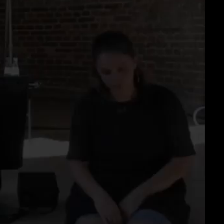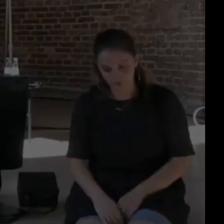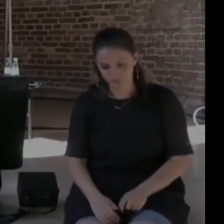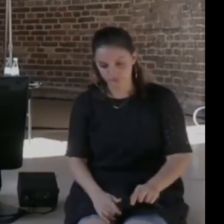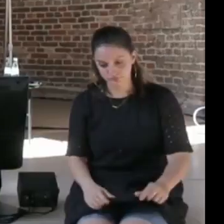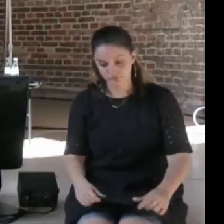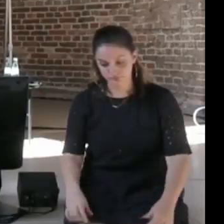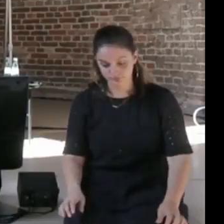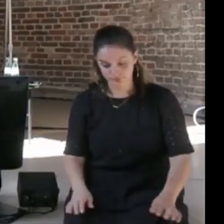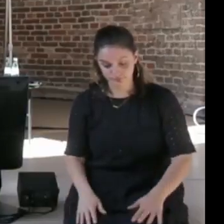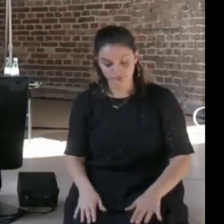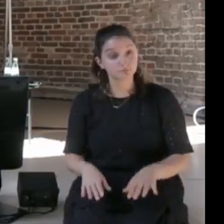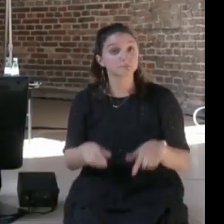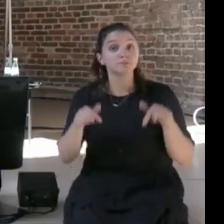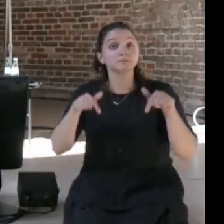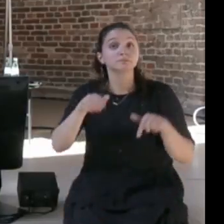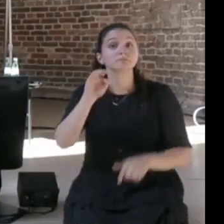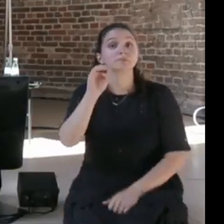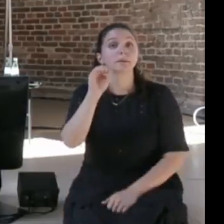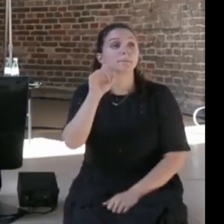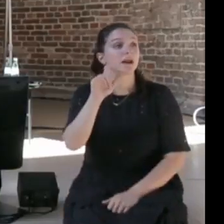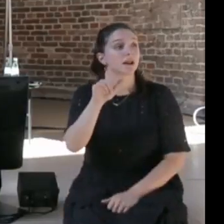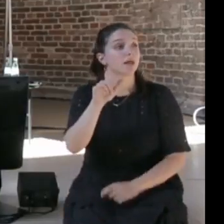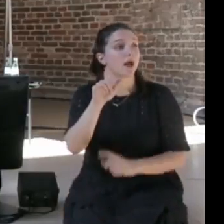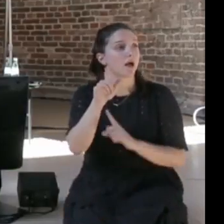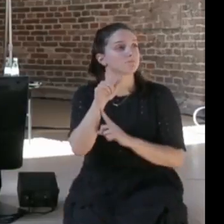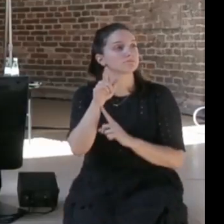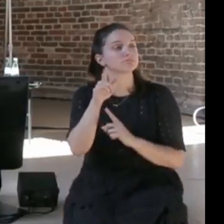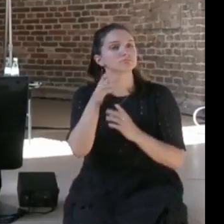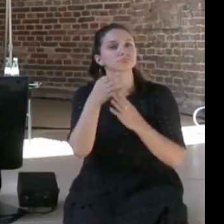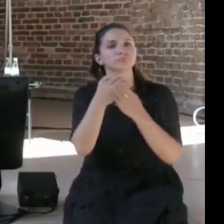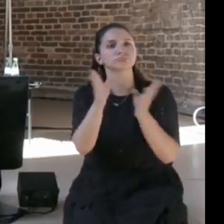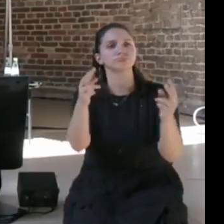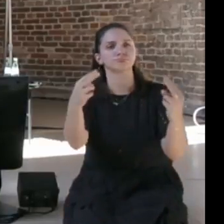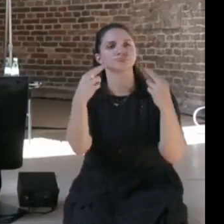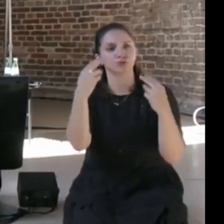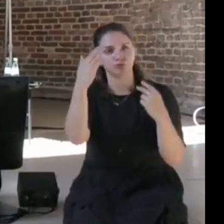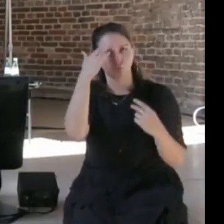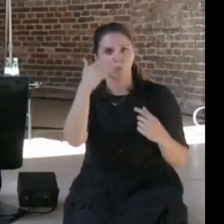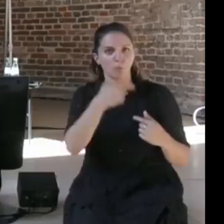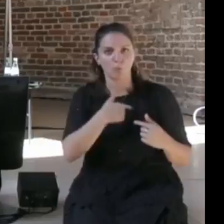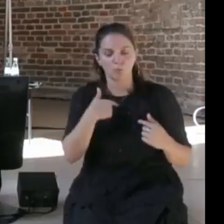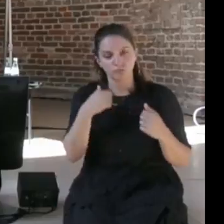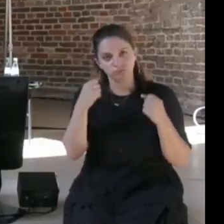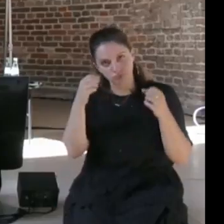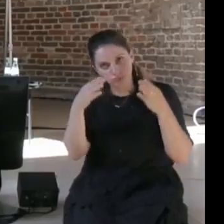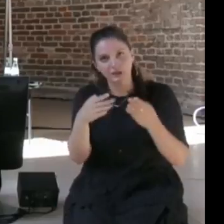The Media Lab is I think very well known for technology and innovation over the course